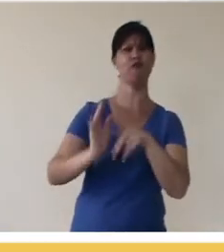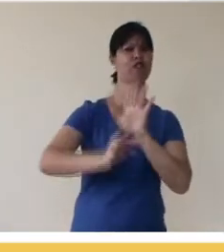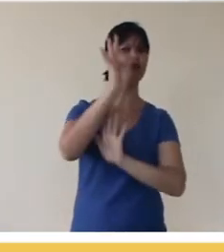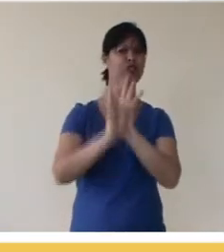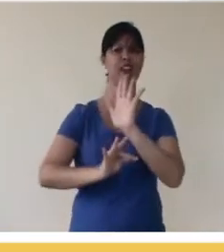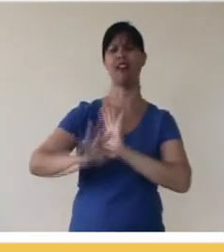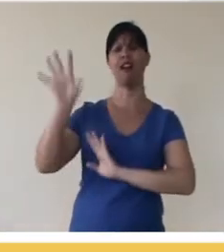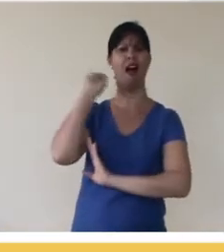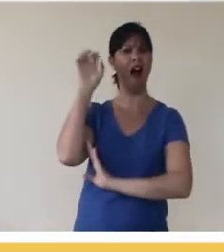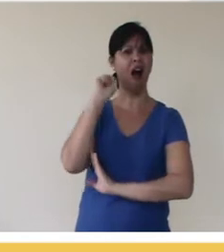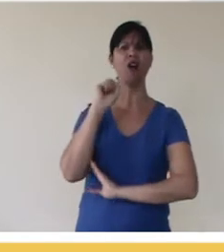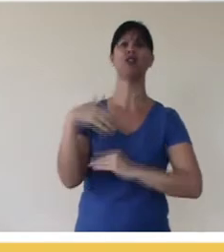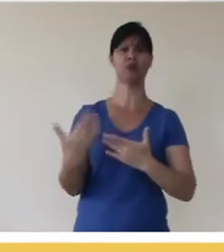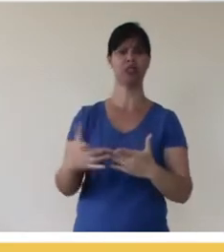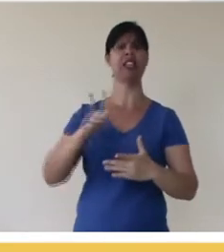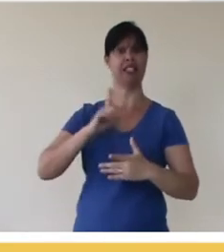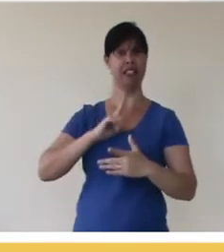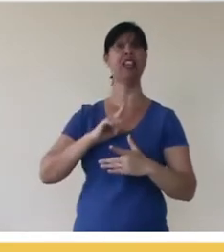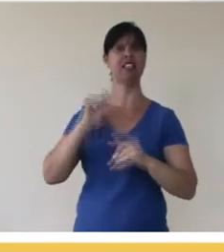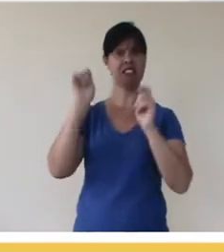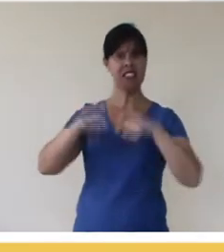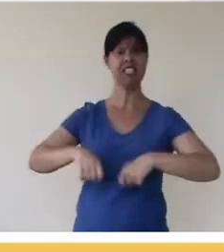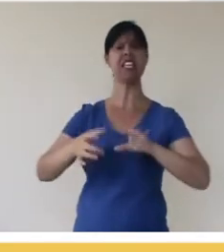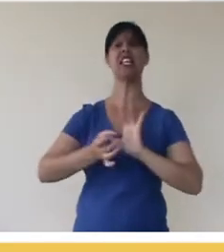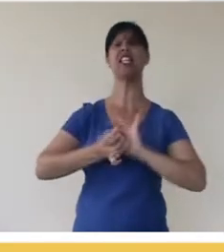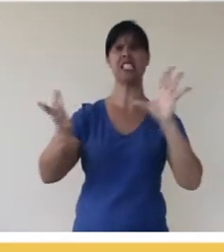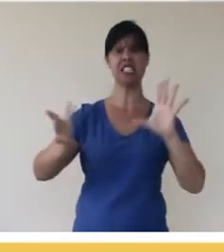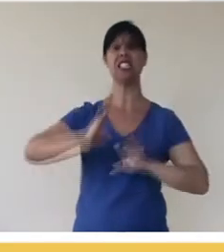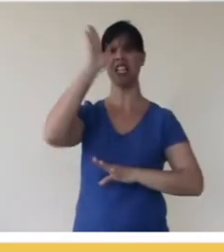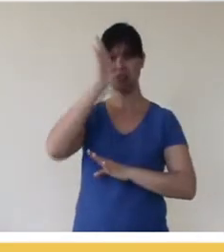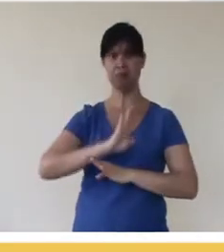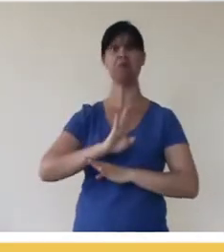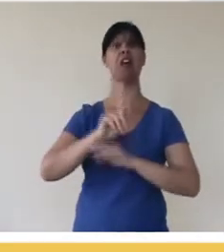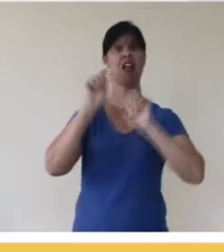which can be incorporated and the vast majority have a Copyleft or Attribution-ShareAlike license.